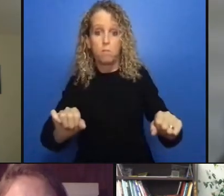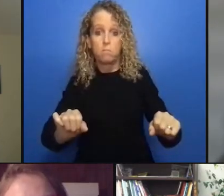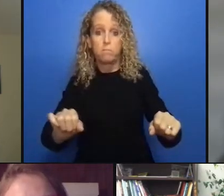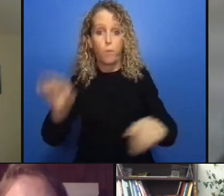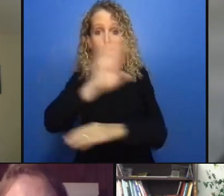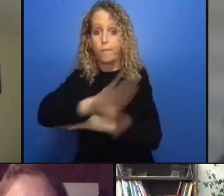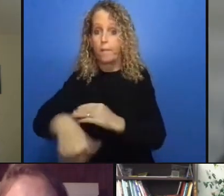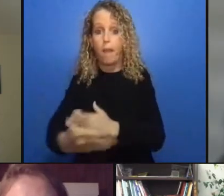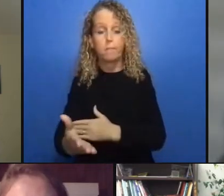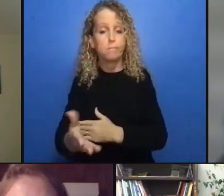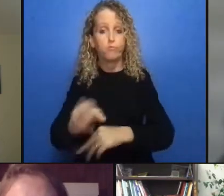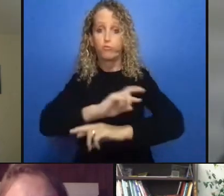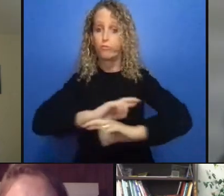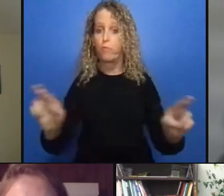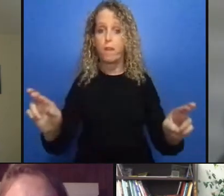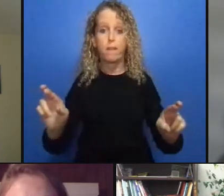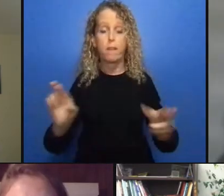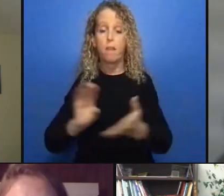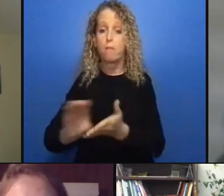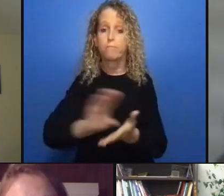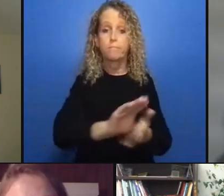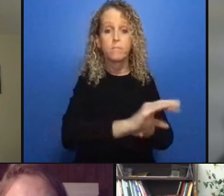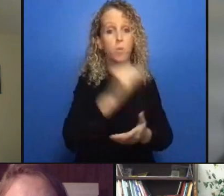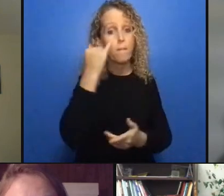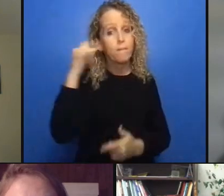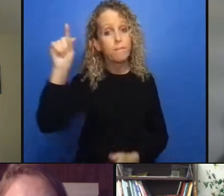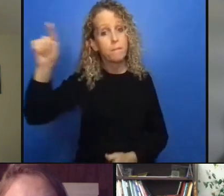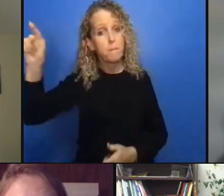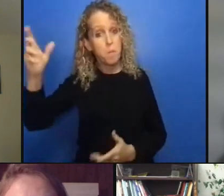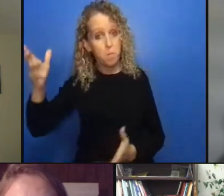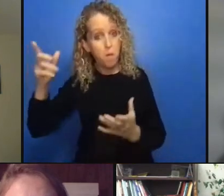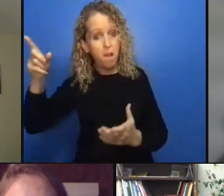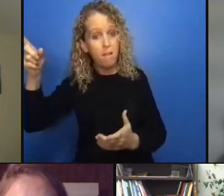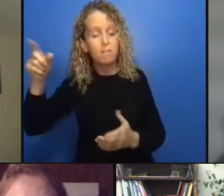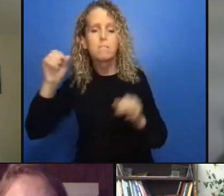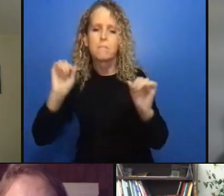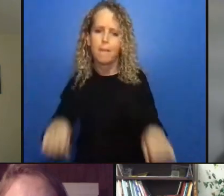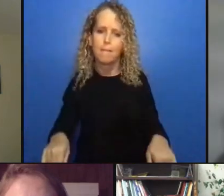if you're interested in more on you know abolition democracy they've written a paper that gives lots